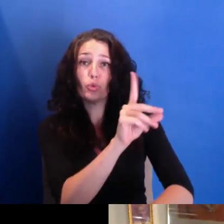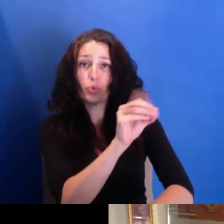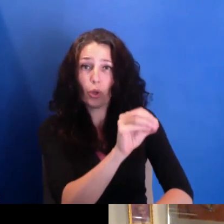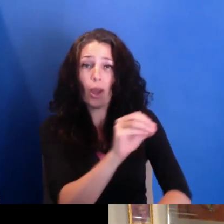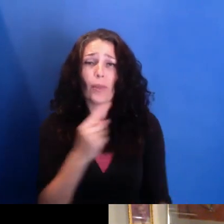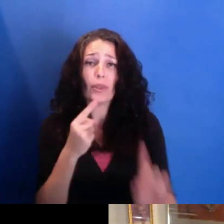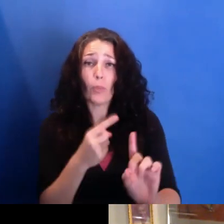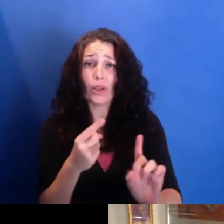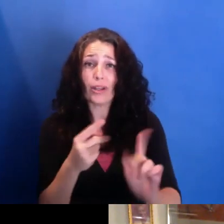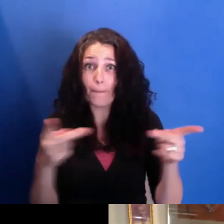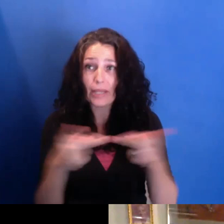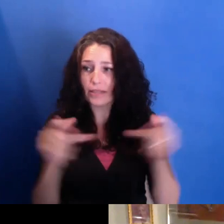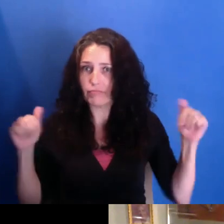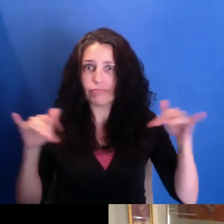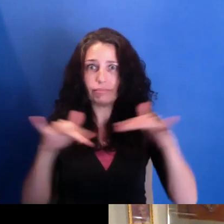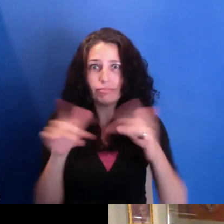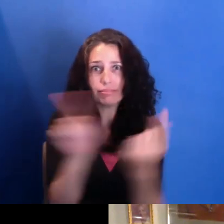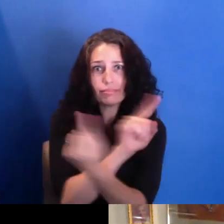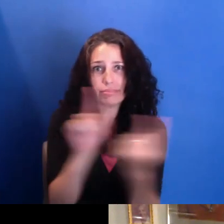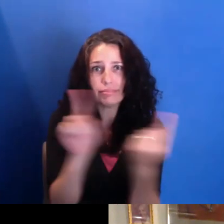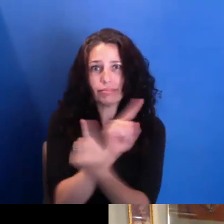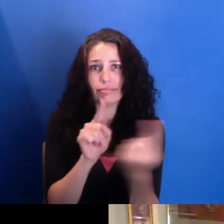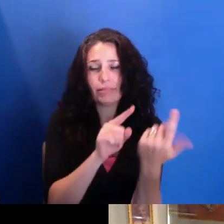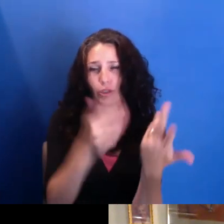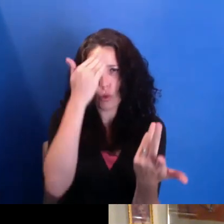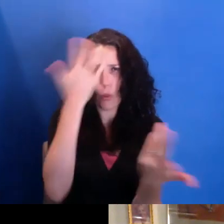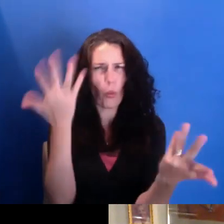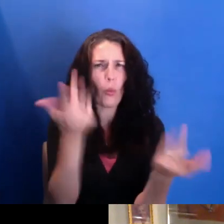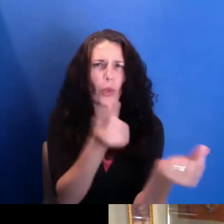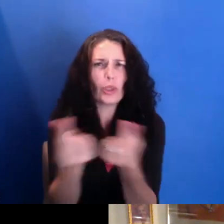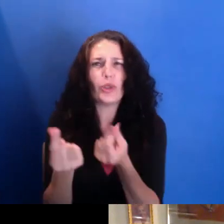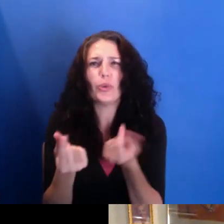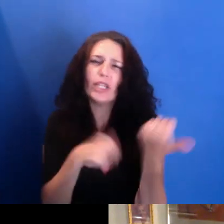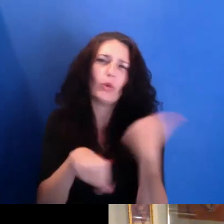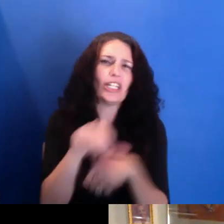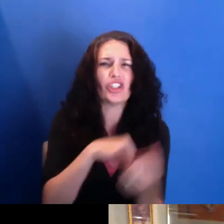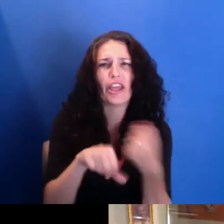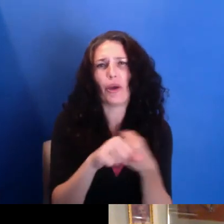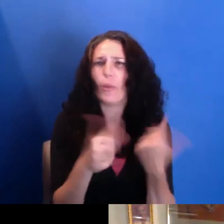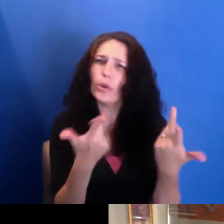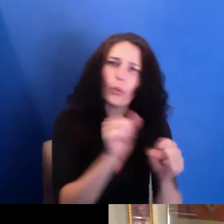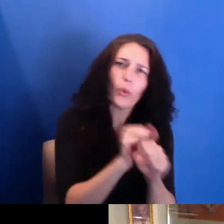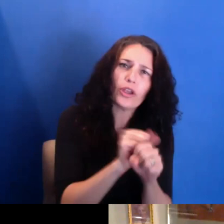to come and learn about what each other's doing, you know, has been so-- so vital, so vital of an infrastructure